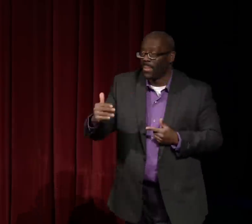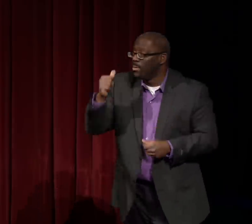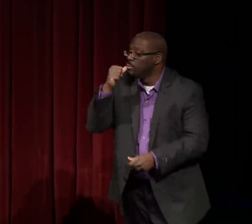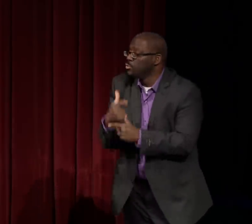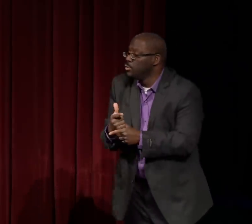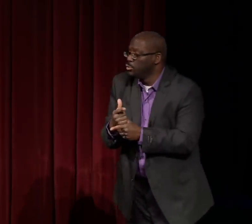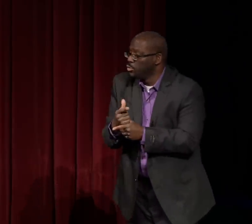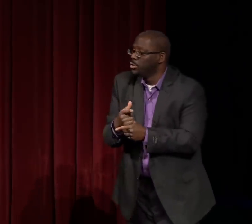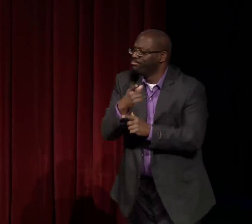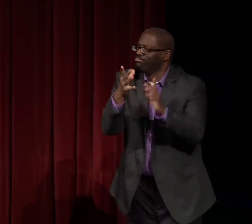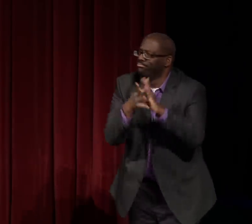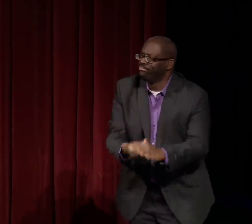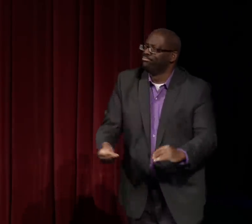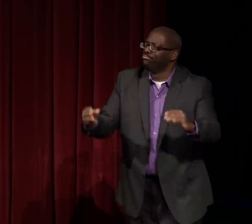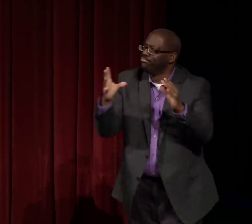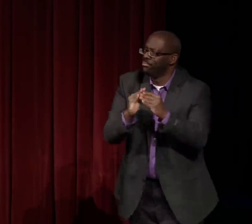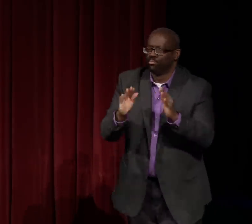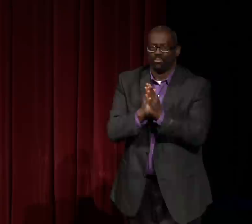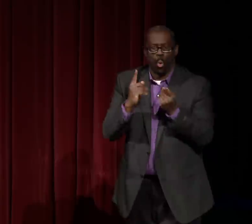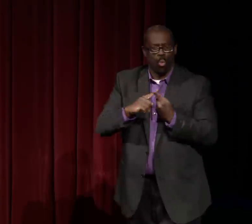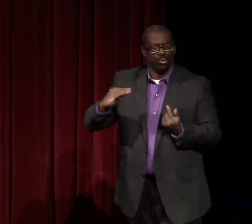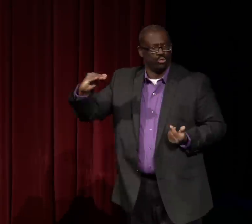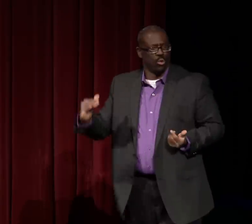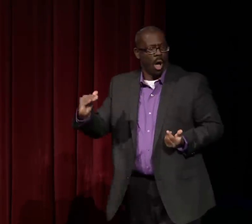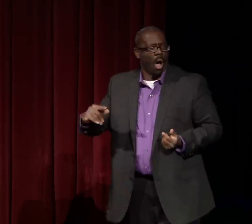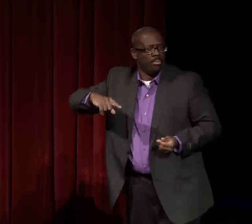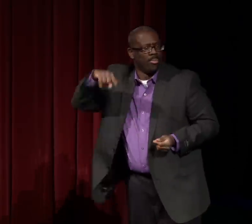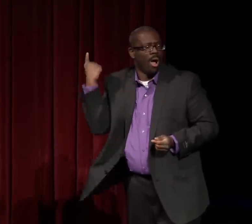And they had the big sister, big brother program.